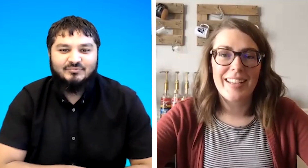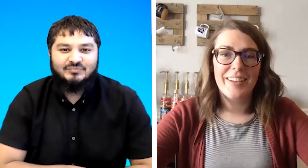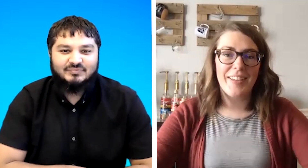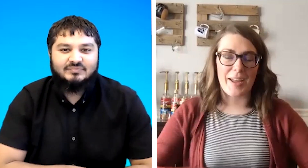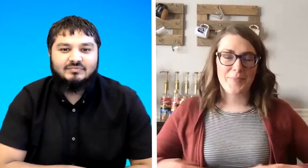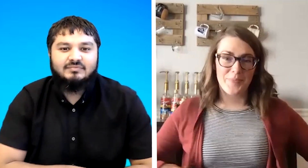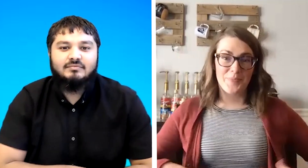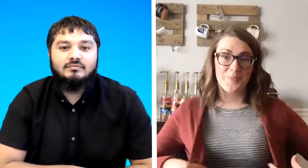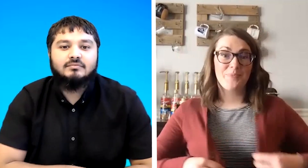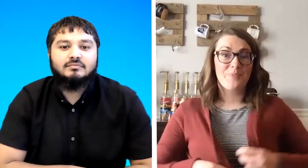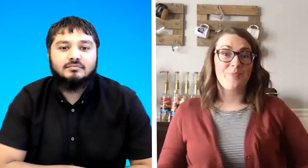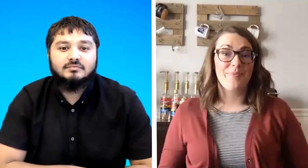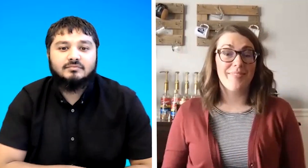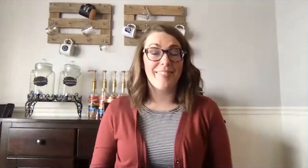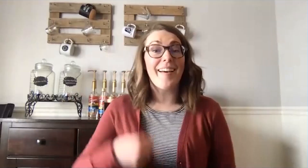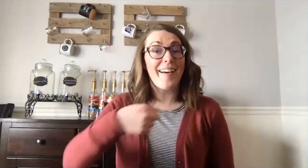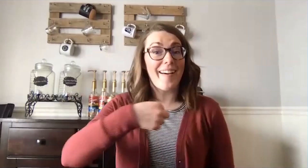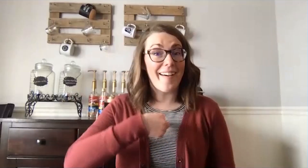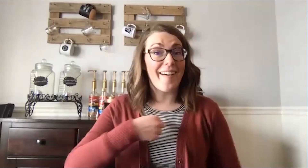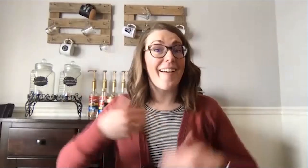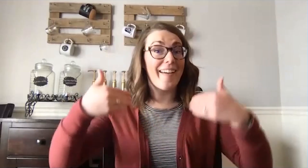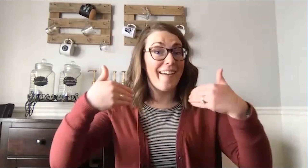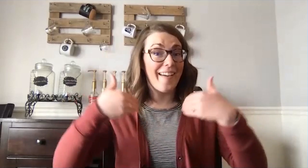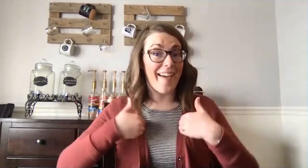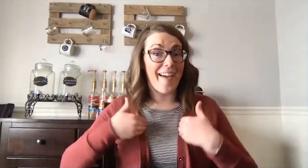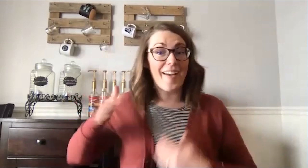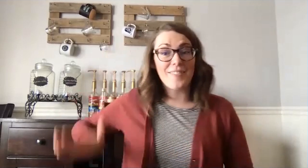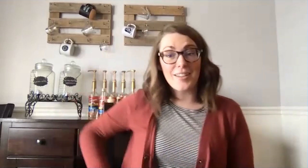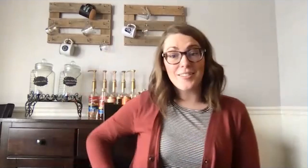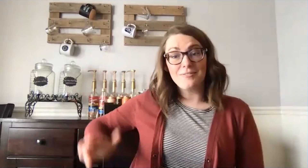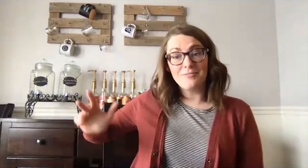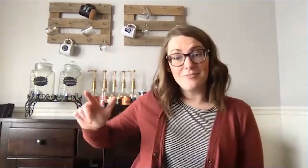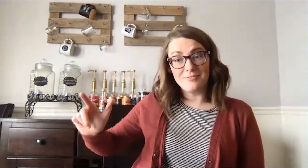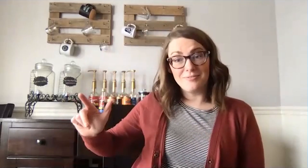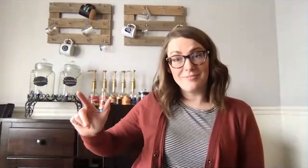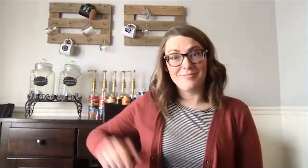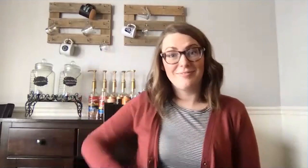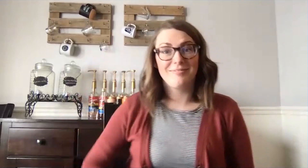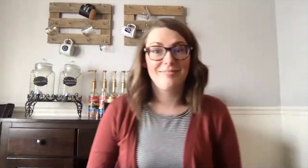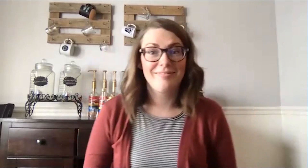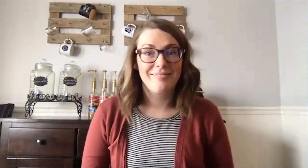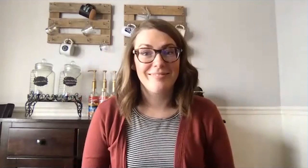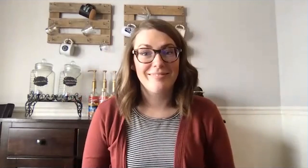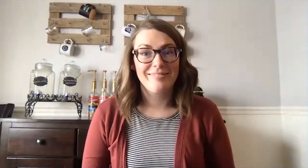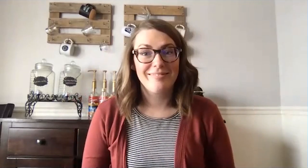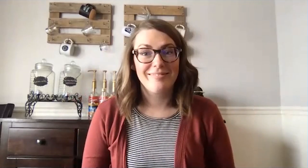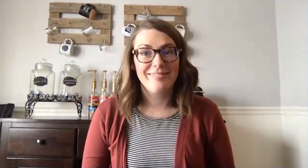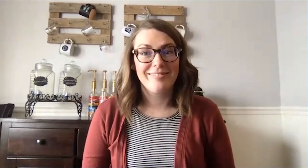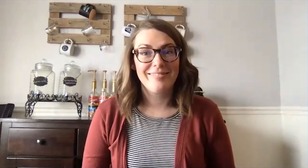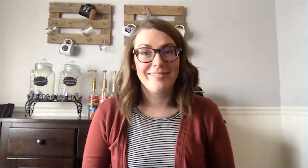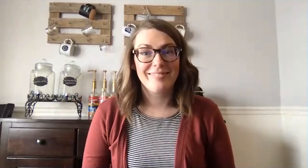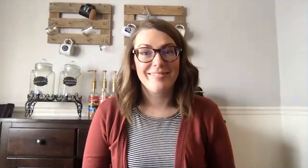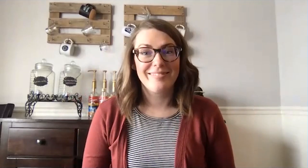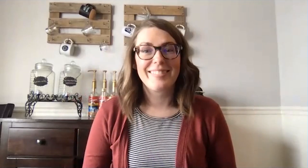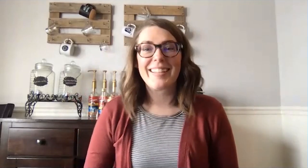okay can you repeat that one more time please